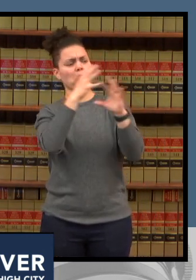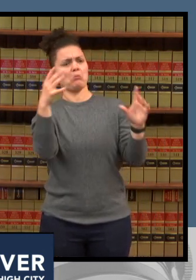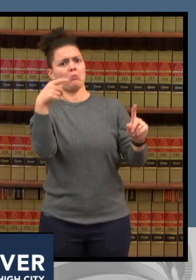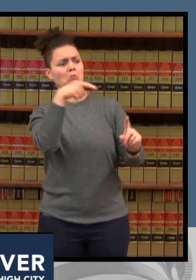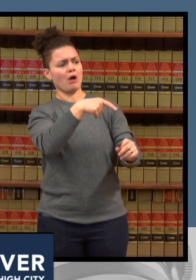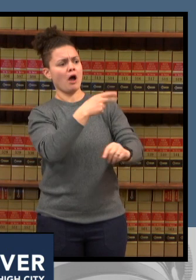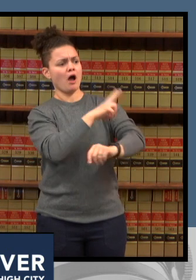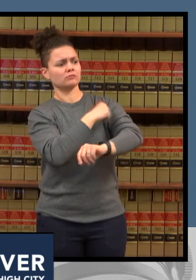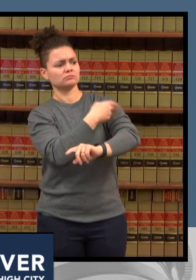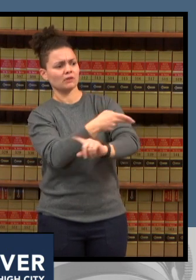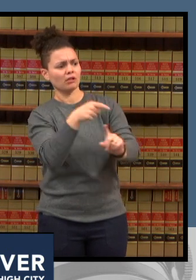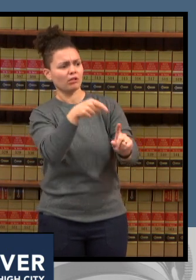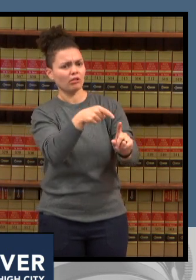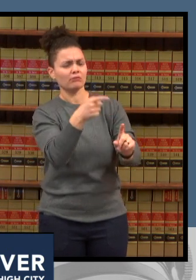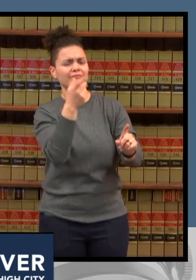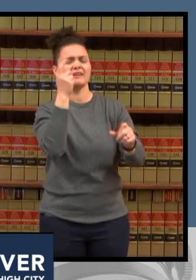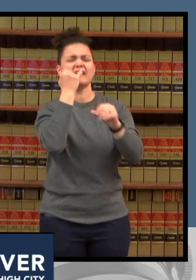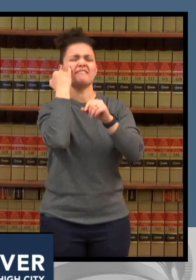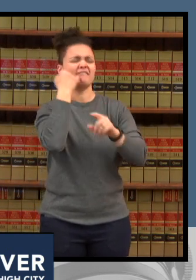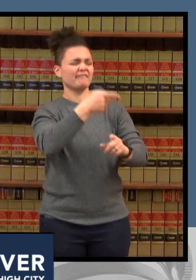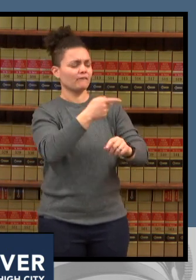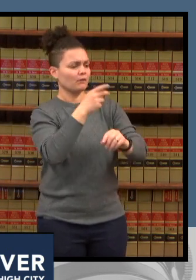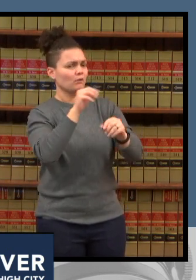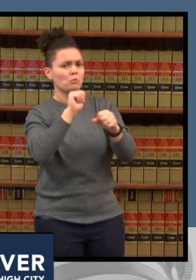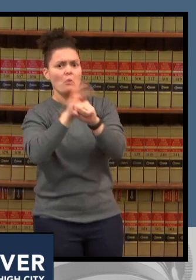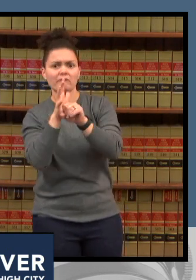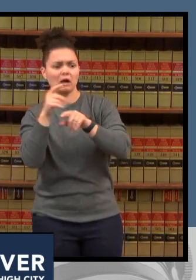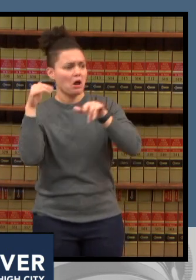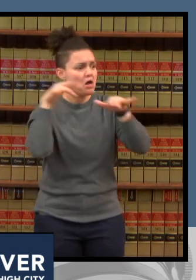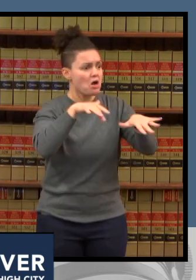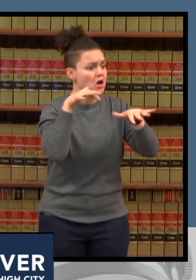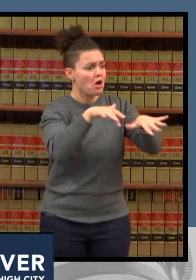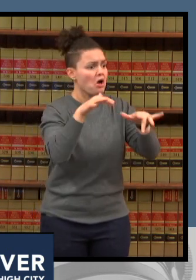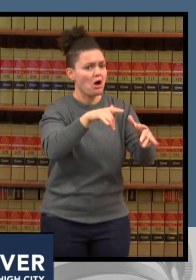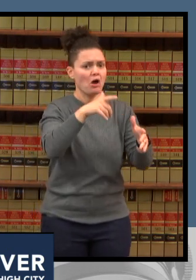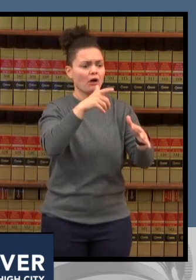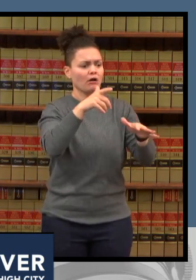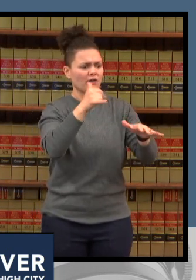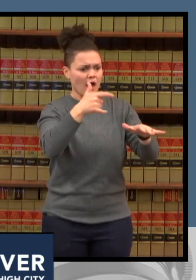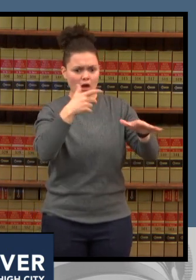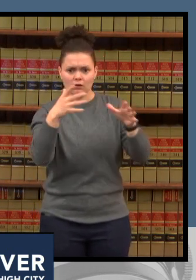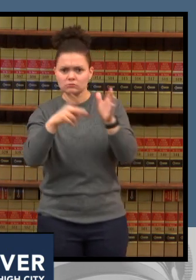and will continue to live through um it becomes very challenging from a public health perspective